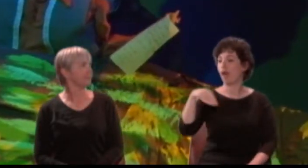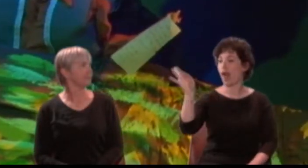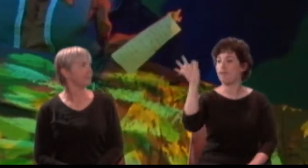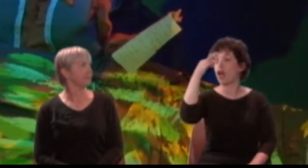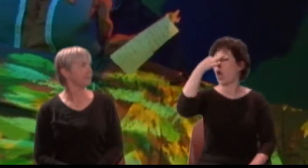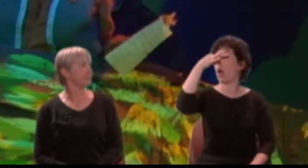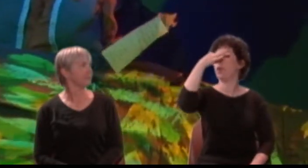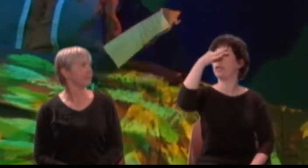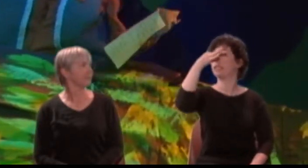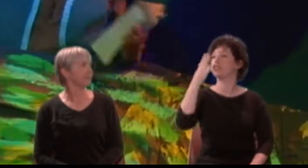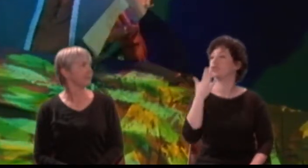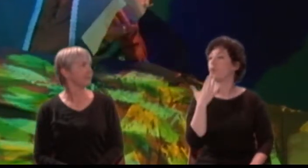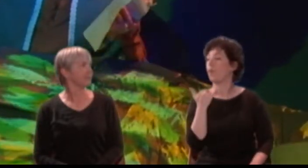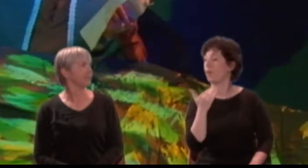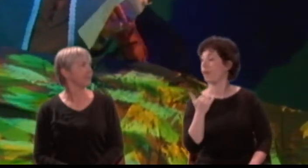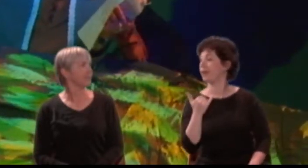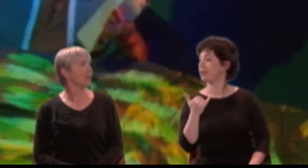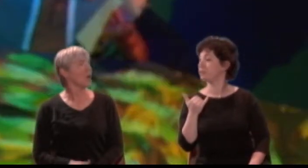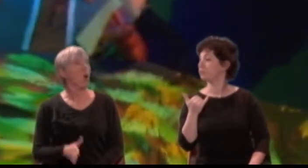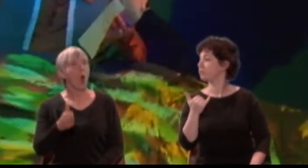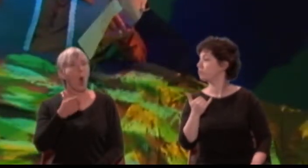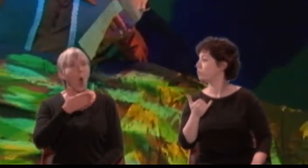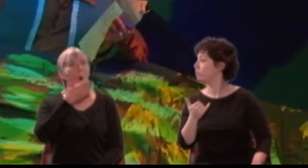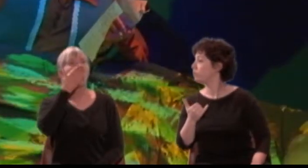Quince: Odorous, odorous.